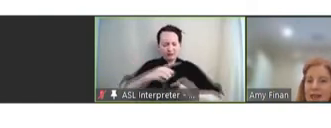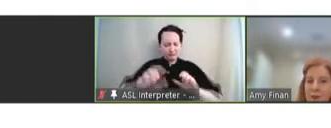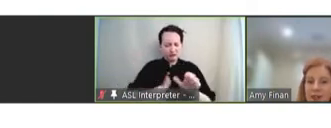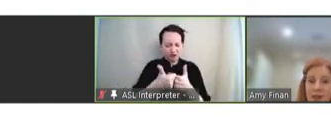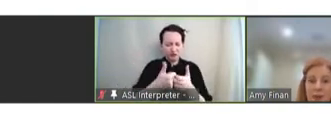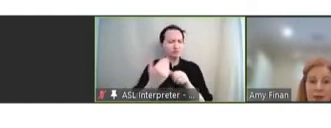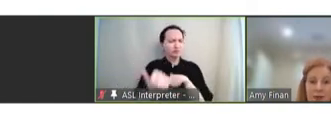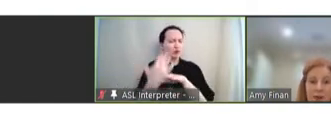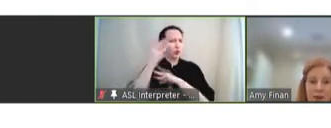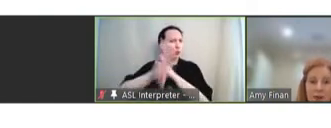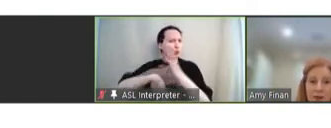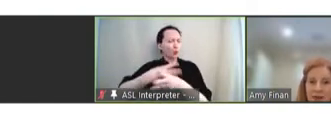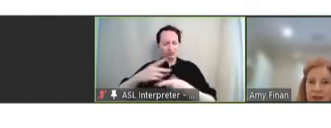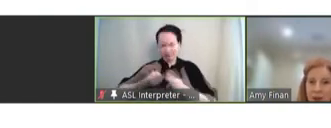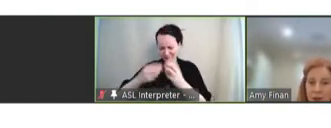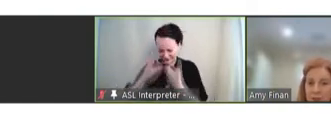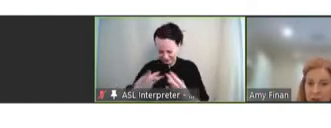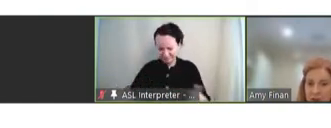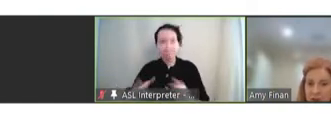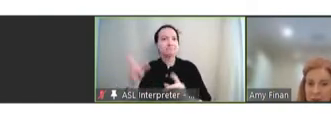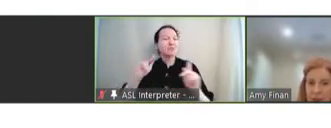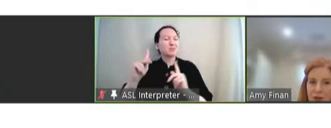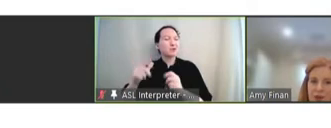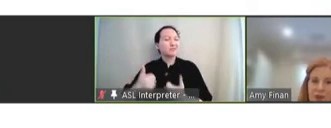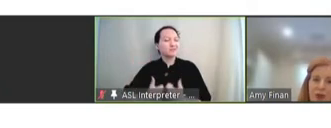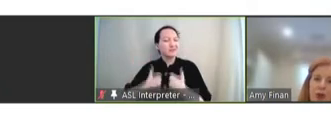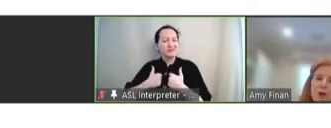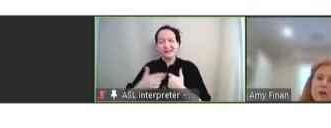especially by those people living in low and middle-income countries who